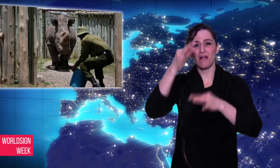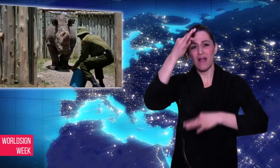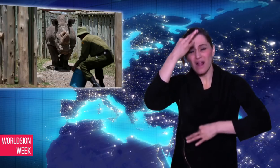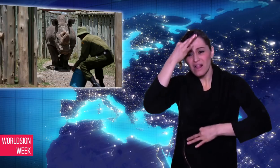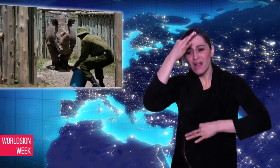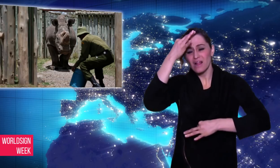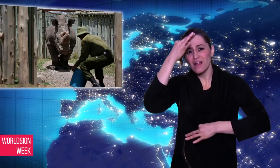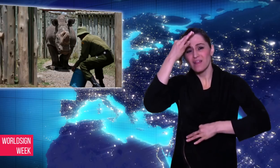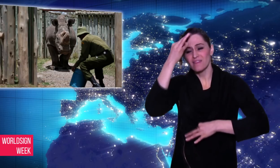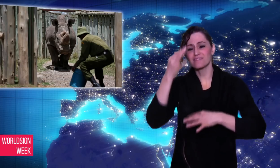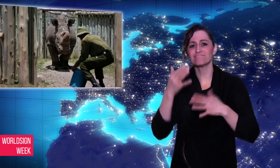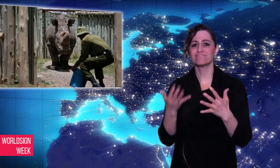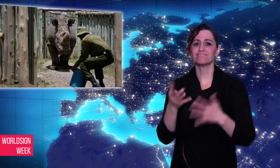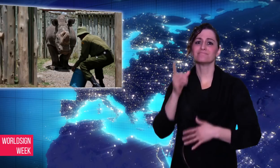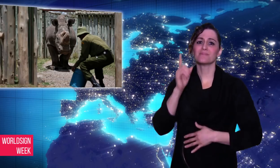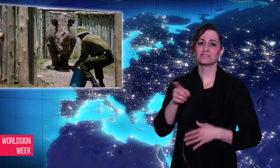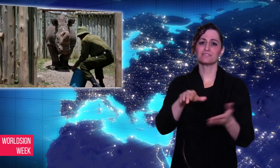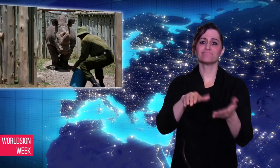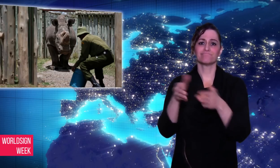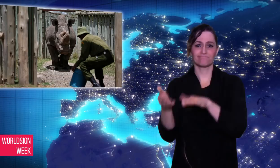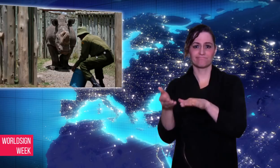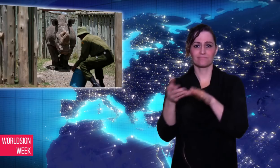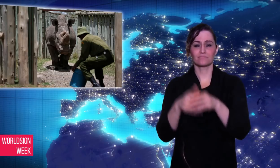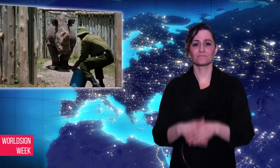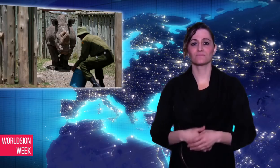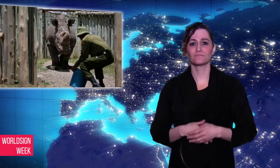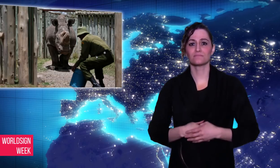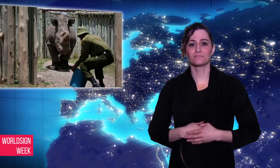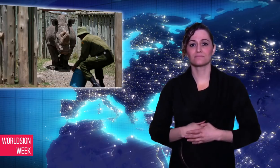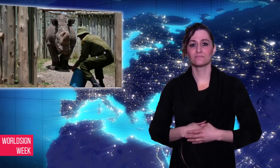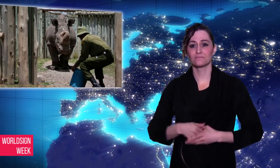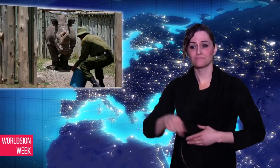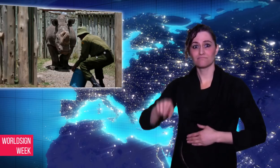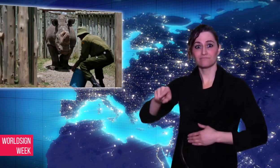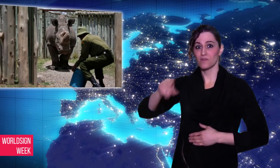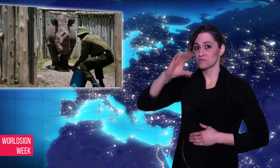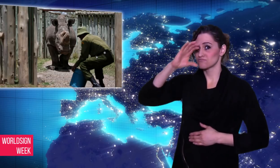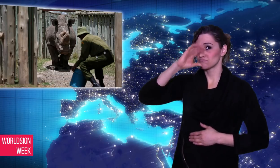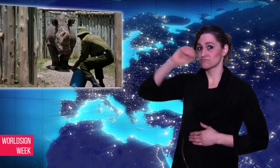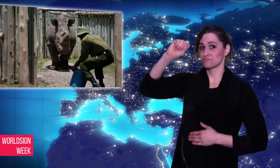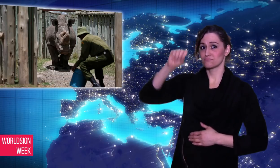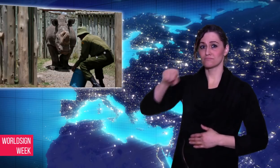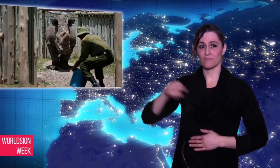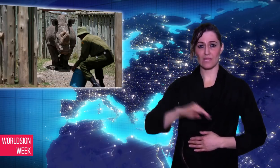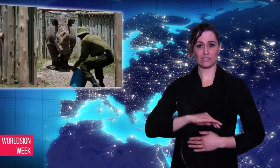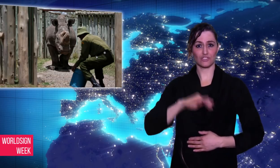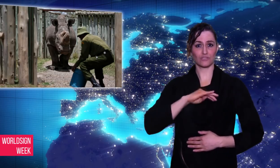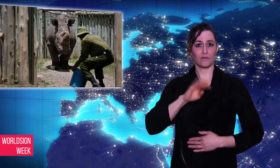became famous after he appeared on a